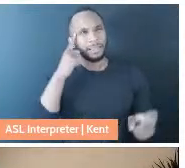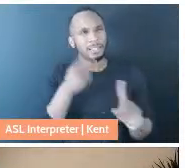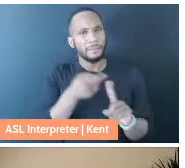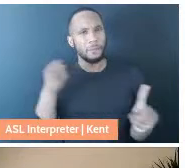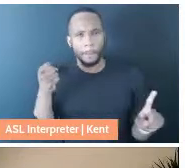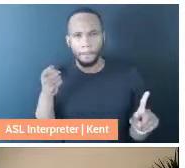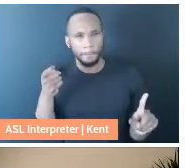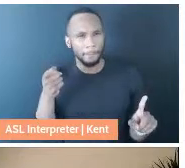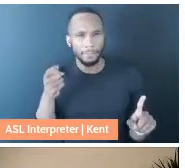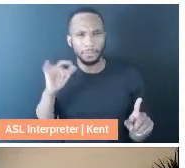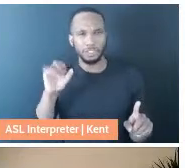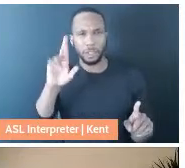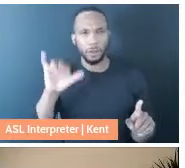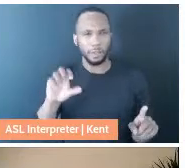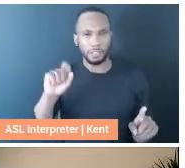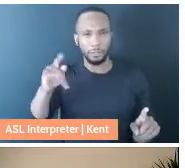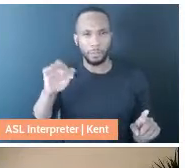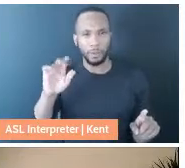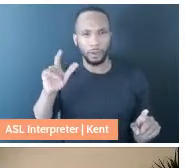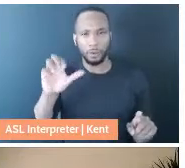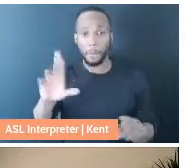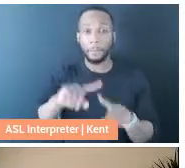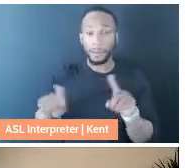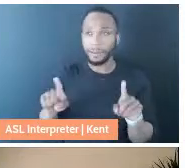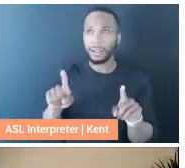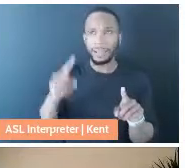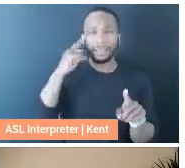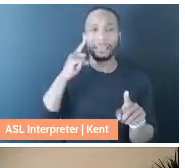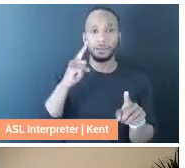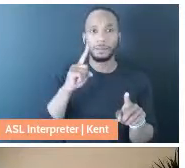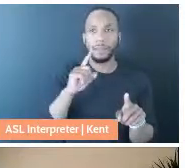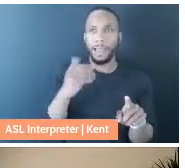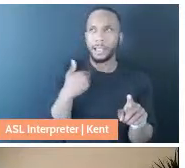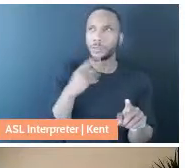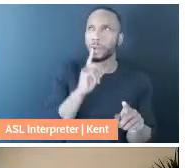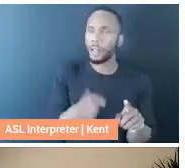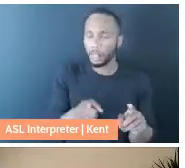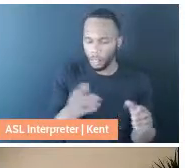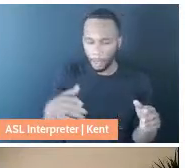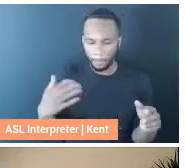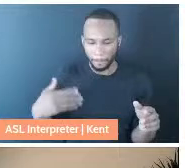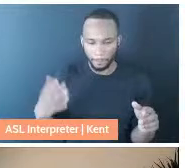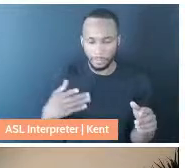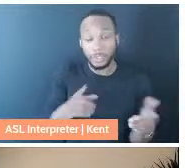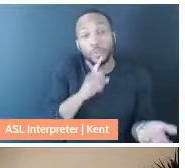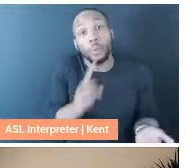Jerry Springer, but it does have real ... It's real that we do need to take care of